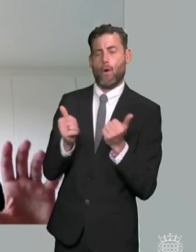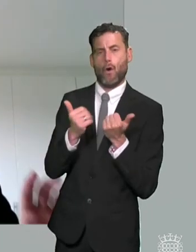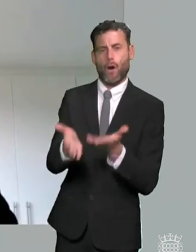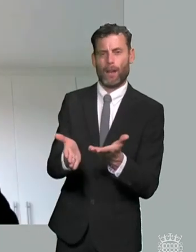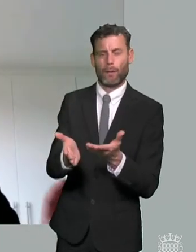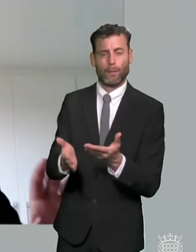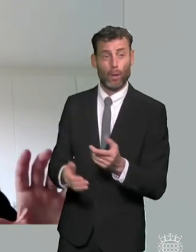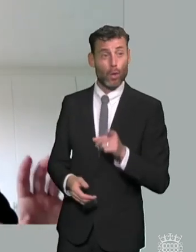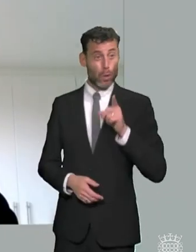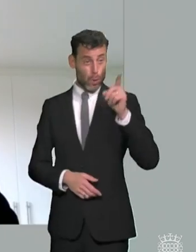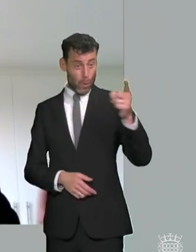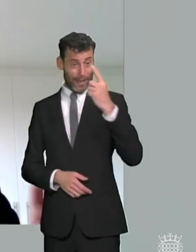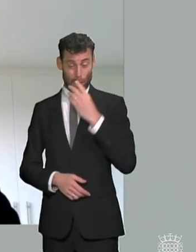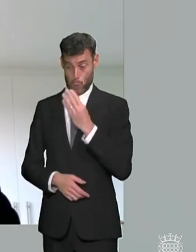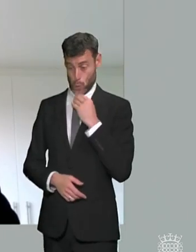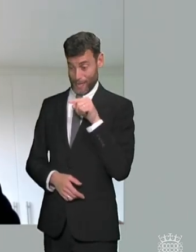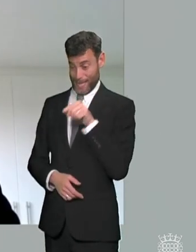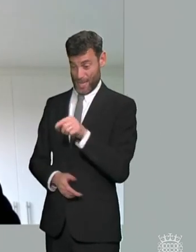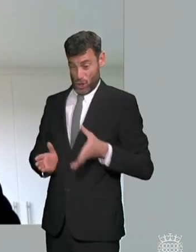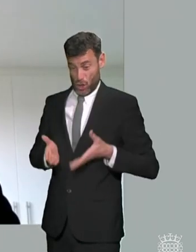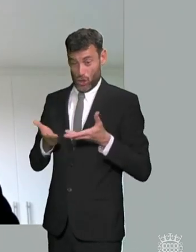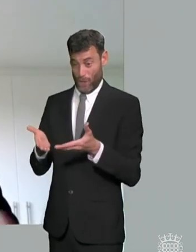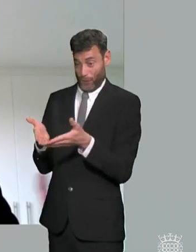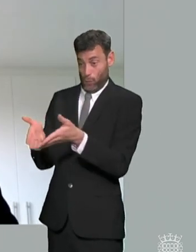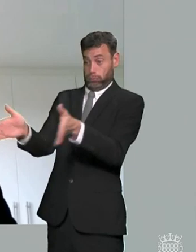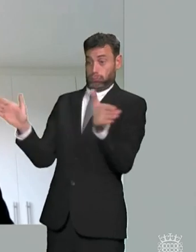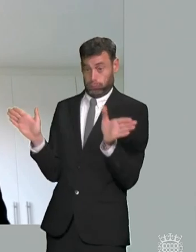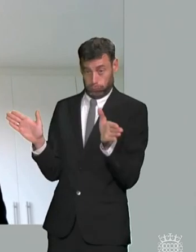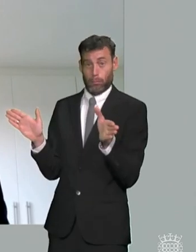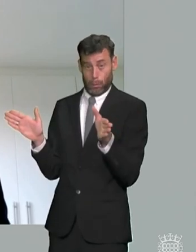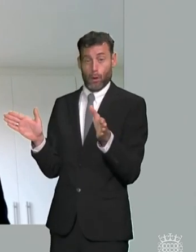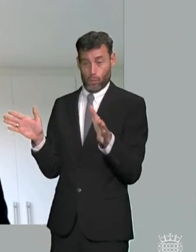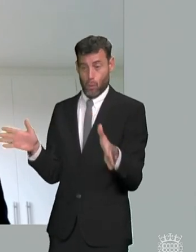increase transparency openness and learning in the system without that introducing huge additional